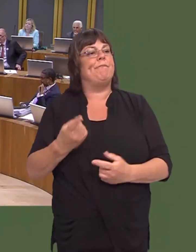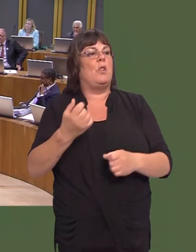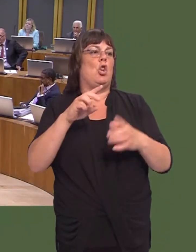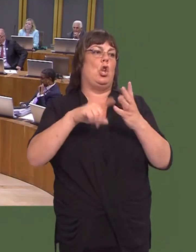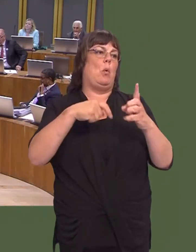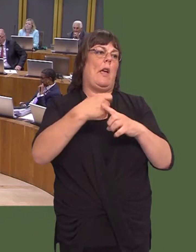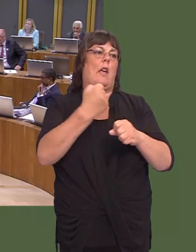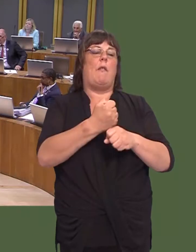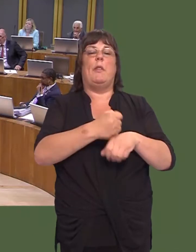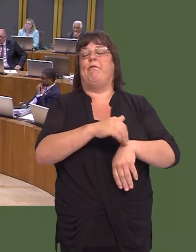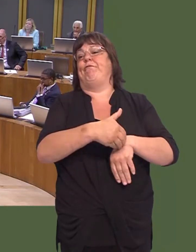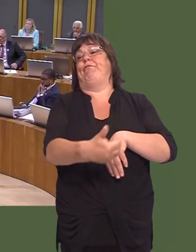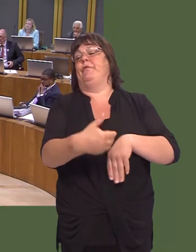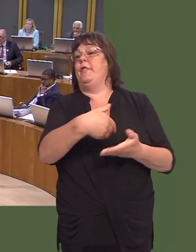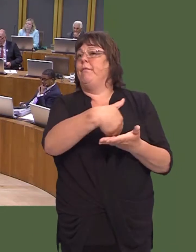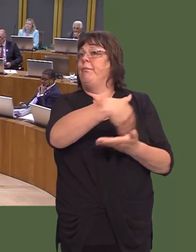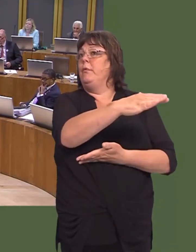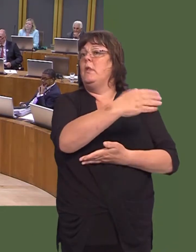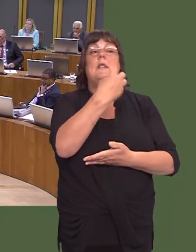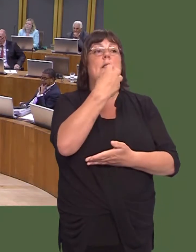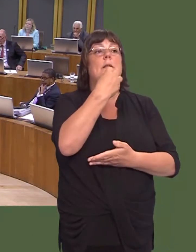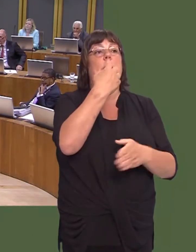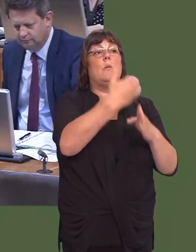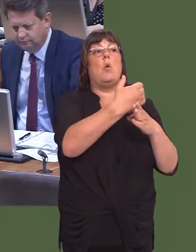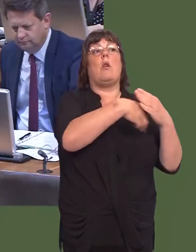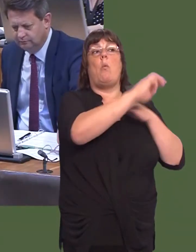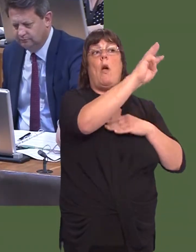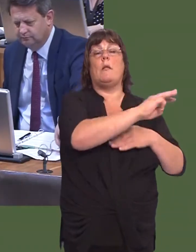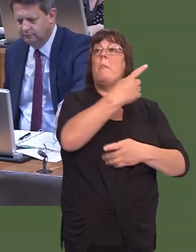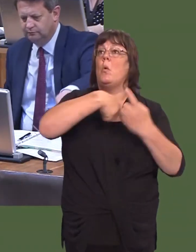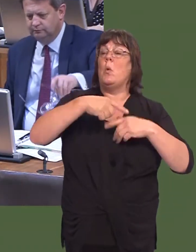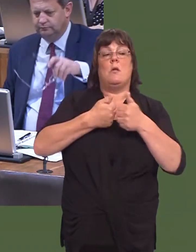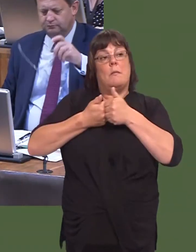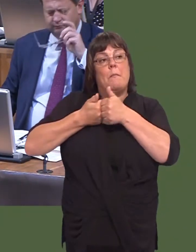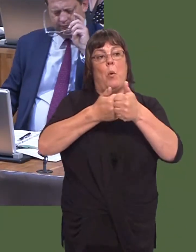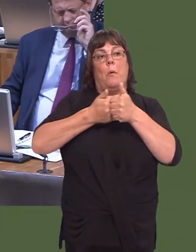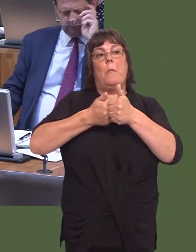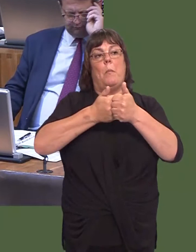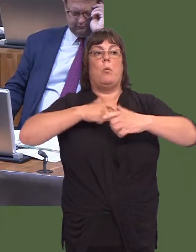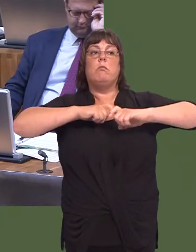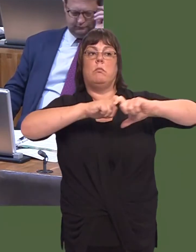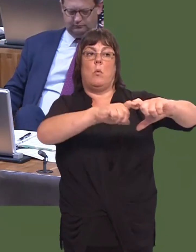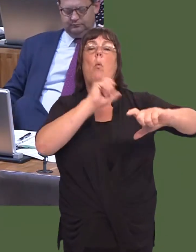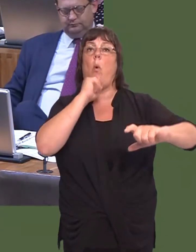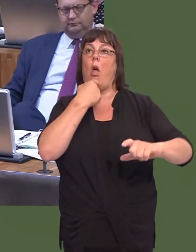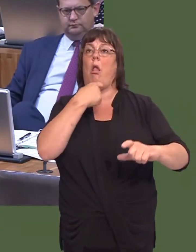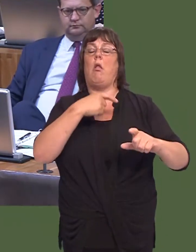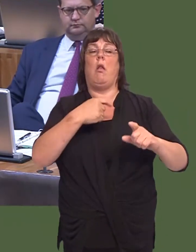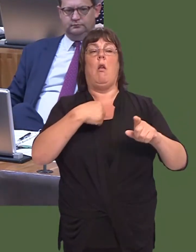We will continue to press the UK Government to play its full part in supporting a long-term future for the steel industry in Wales, as the Welsh Government has done.